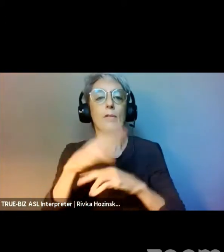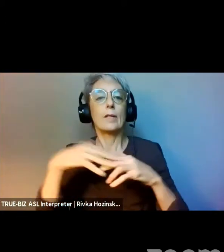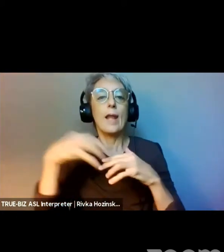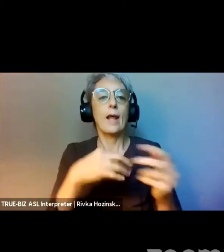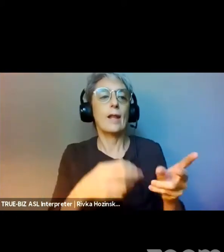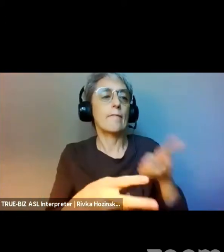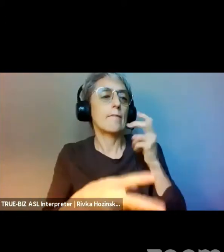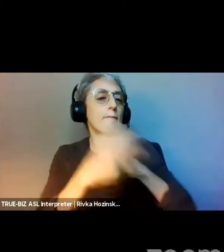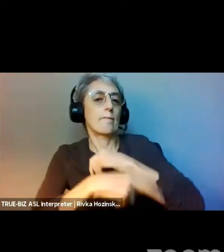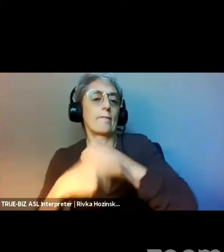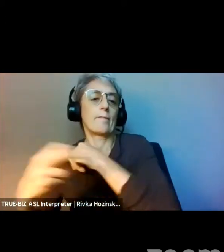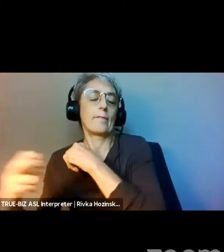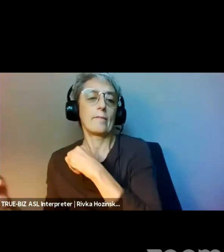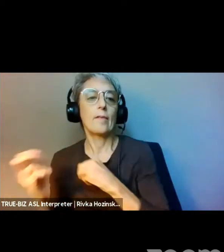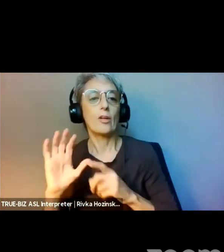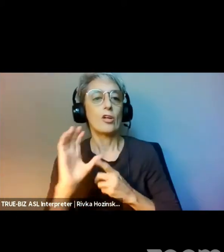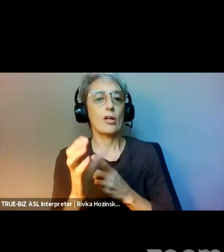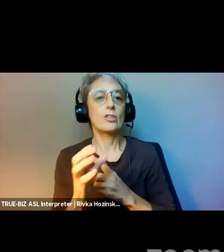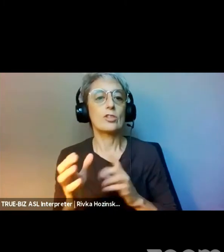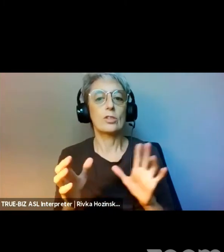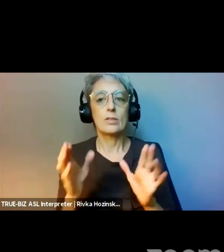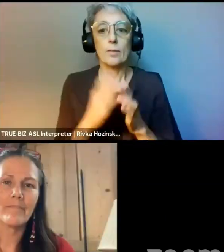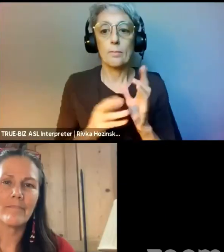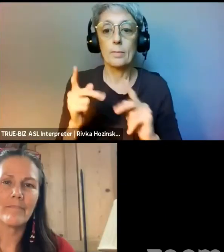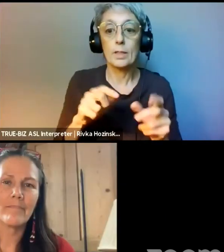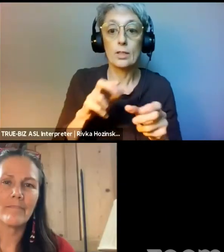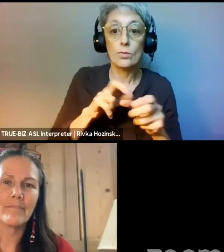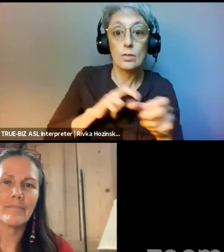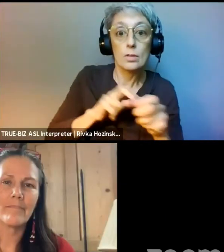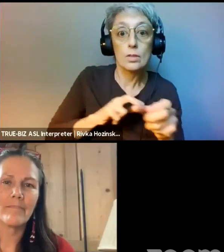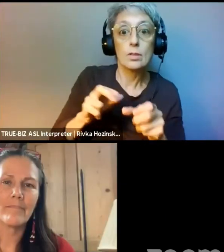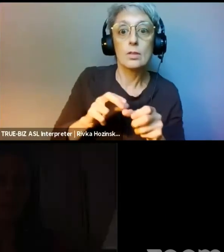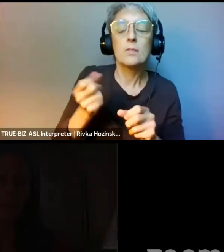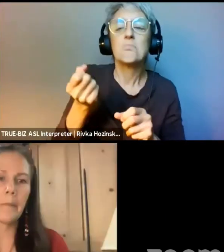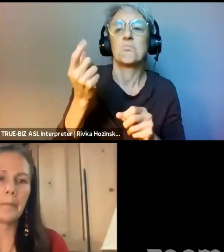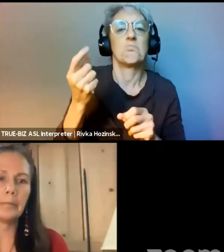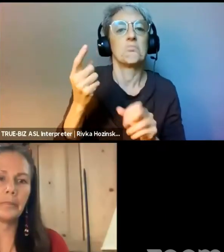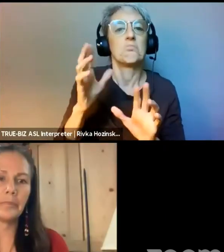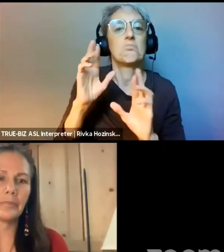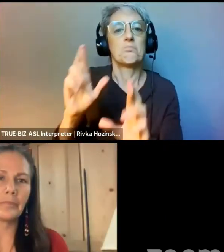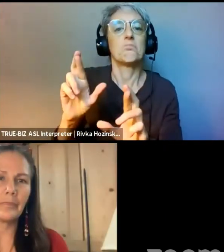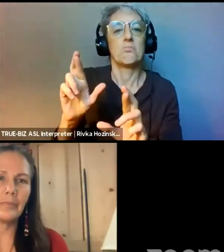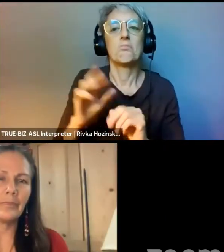This sound is an opportunity for repair, for remembrance, what was not ours but that we have taken.